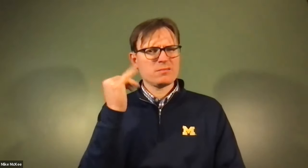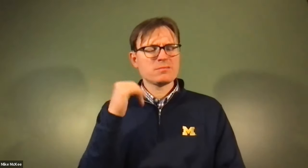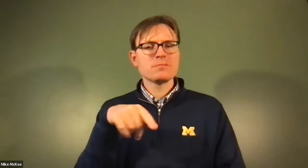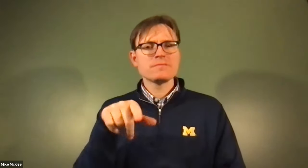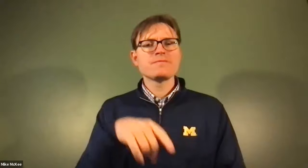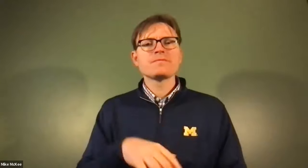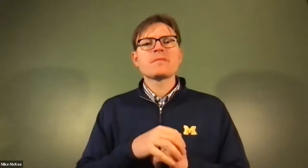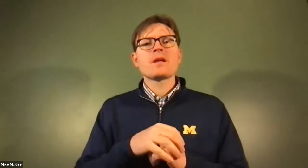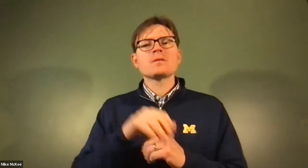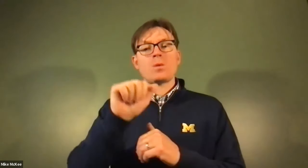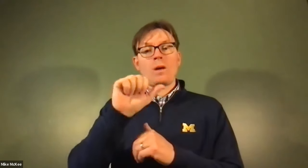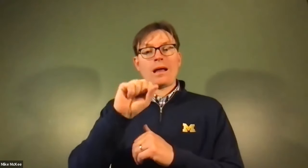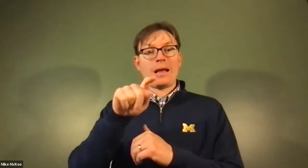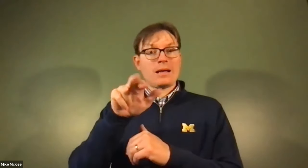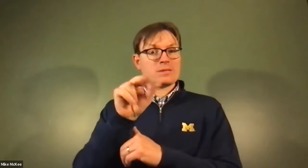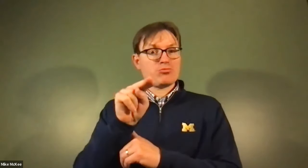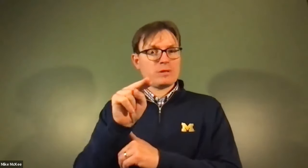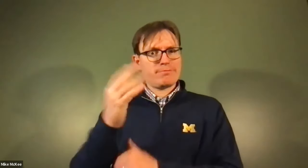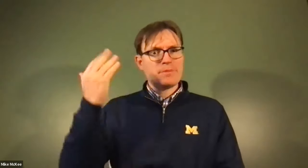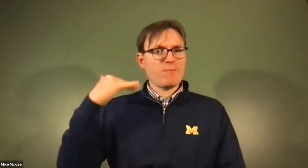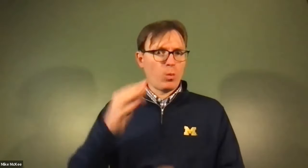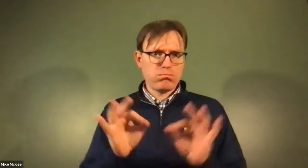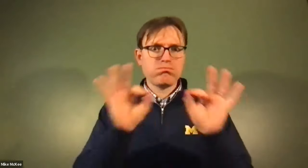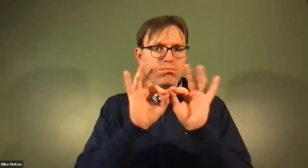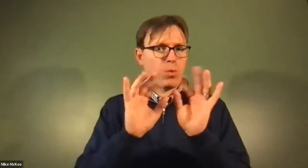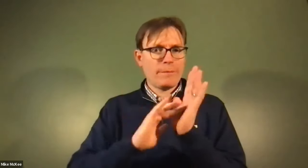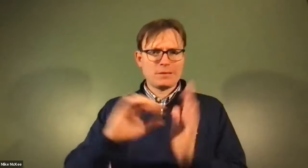James Cech: Now, you may have heard that people have been told to stop taking aspirin.